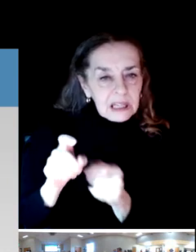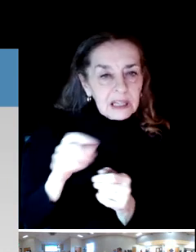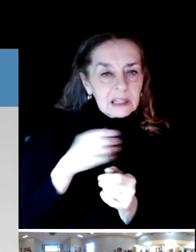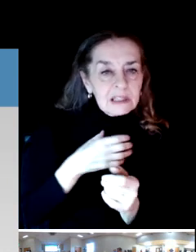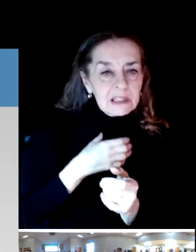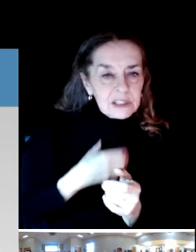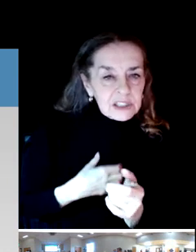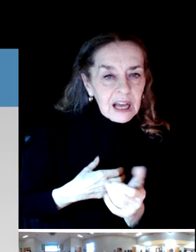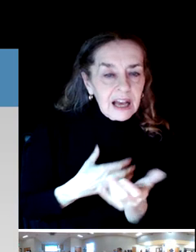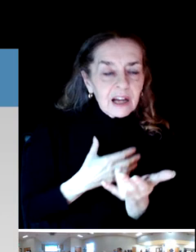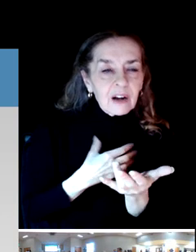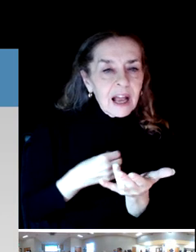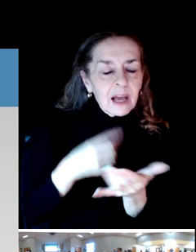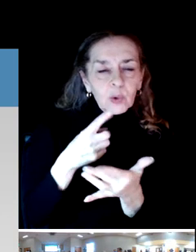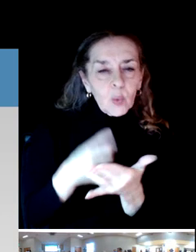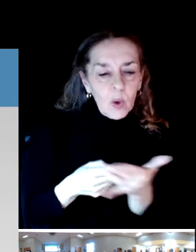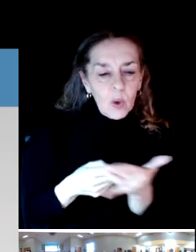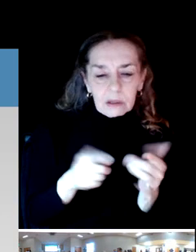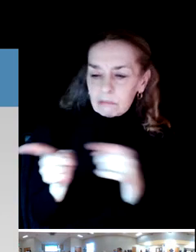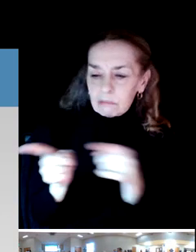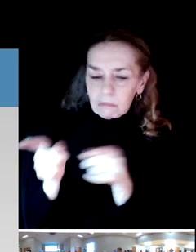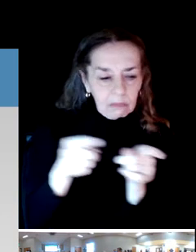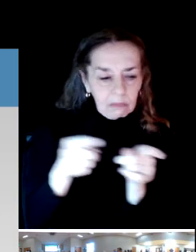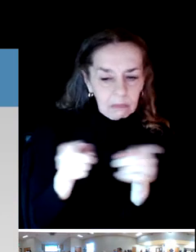really in what direction do they want their program to go?